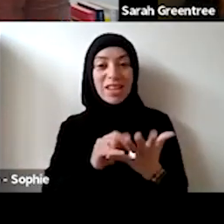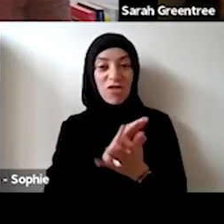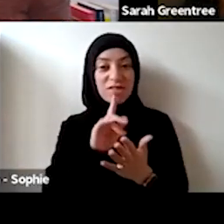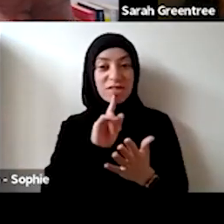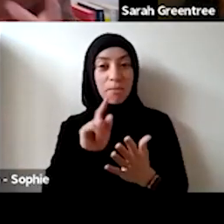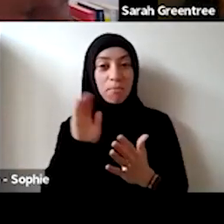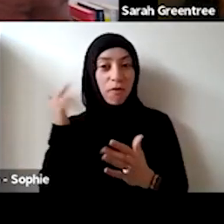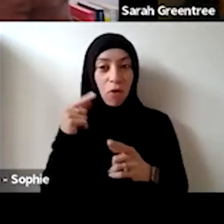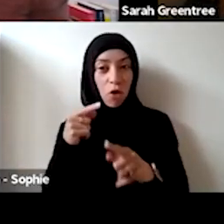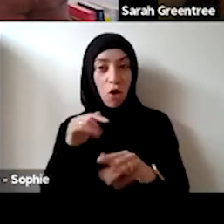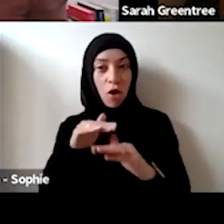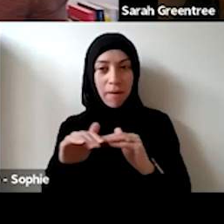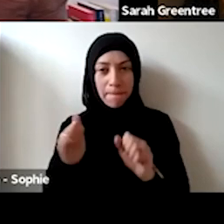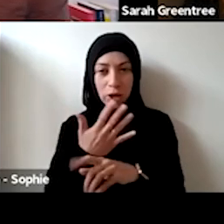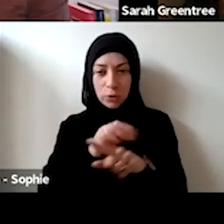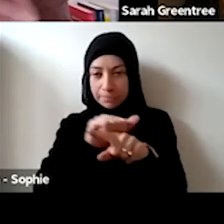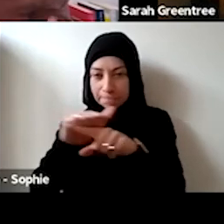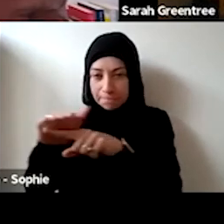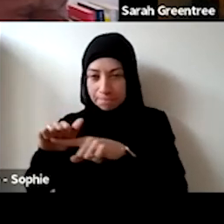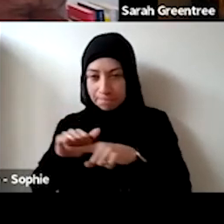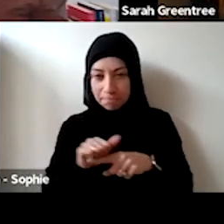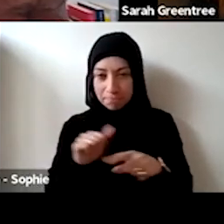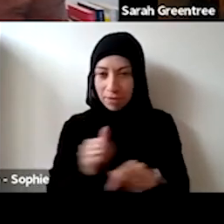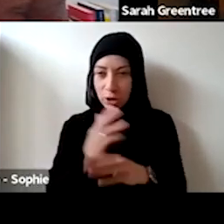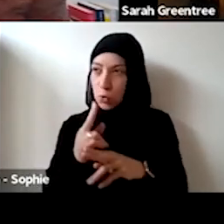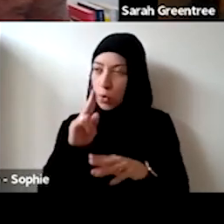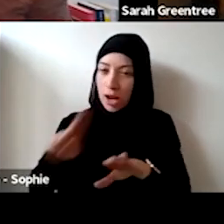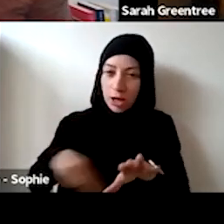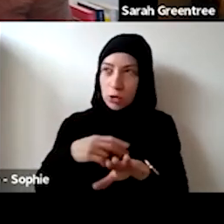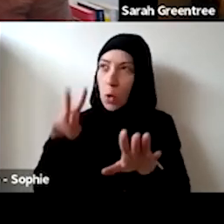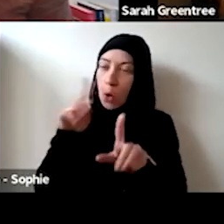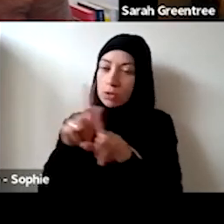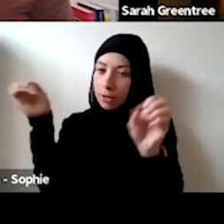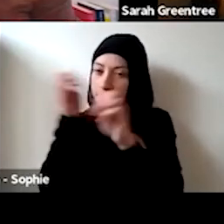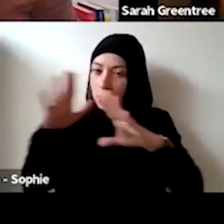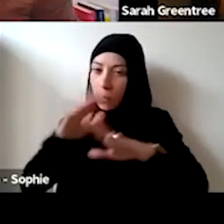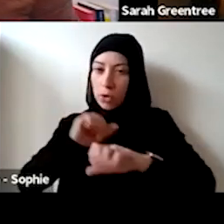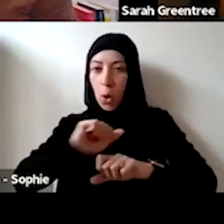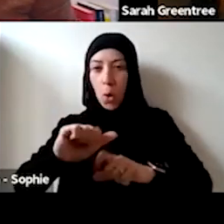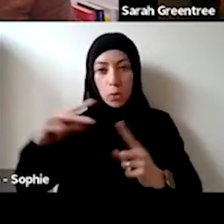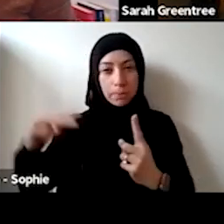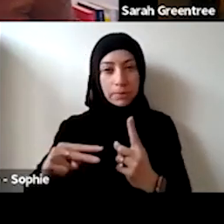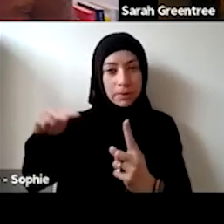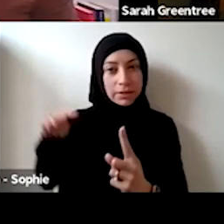on that defining what national significance, looks like within your own context, and that based on the resources that you what your artistic vision is, redefining what success looks like. So being able to as Sarah said, to extend on that, defining what national significance looks like within your